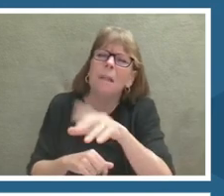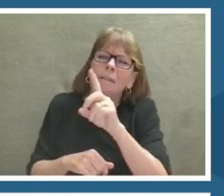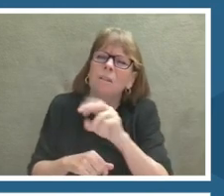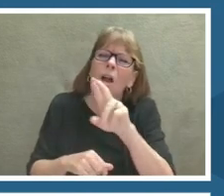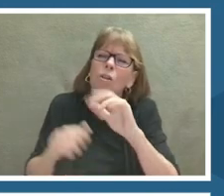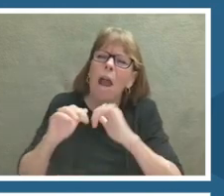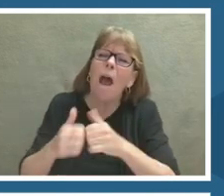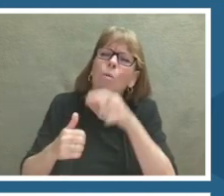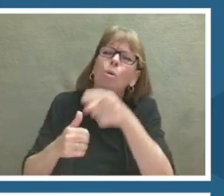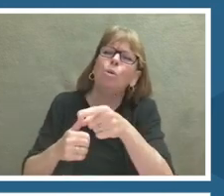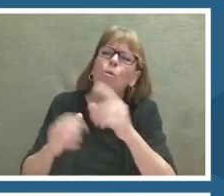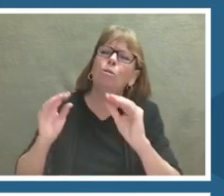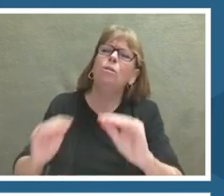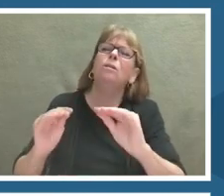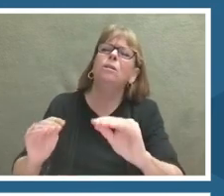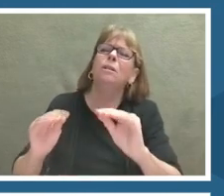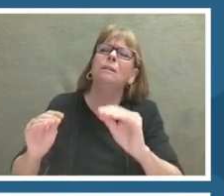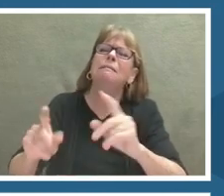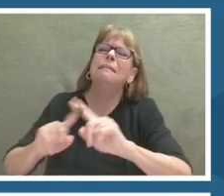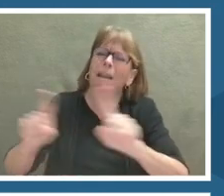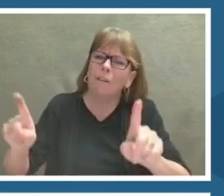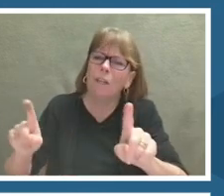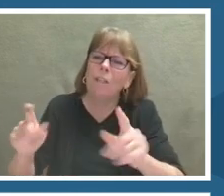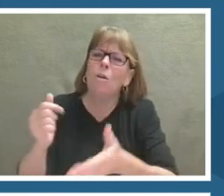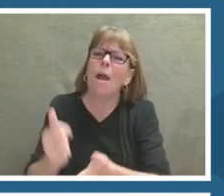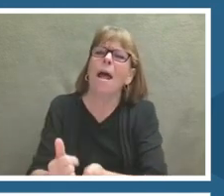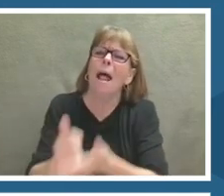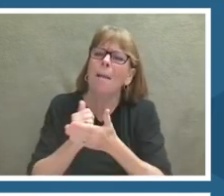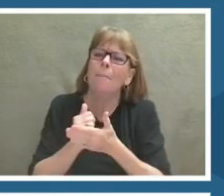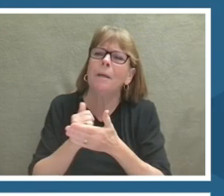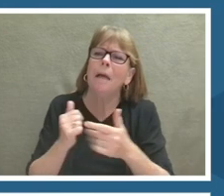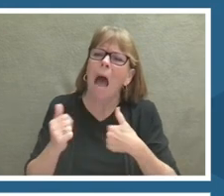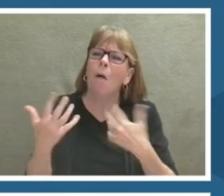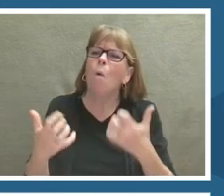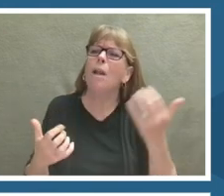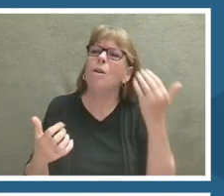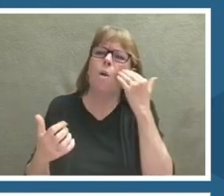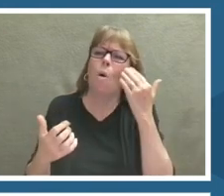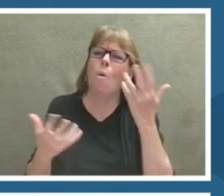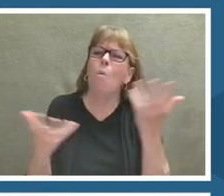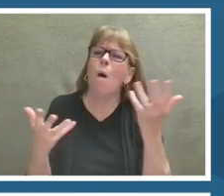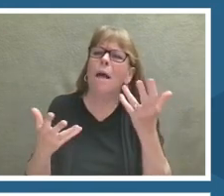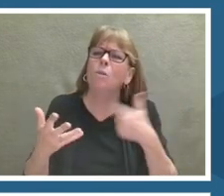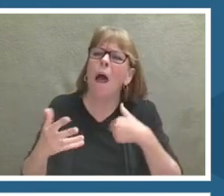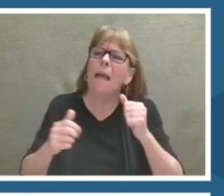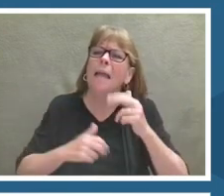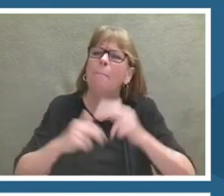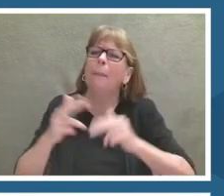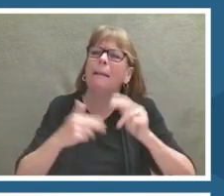I want to know so that I know what to build next and if you have good solutions to those problems, I want to steal them.